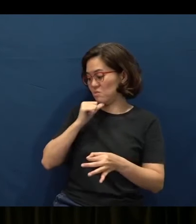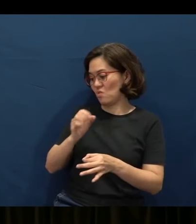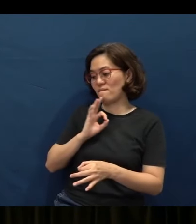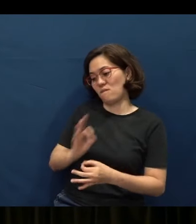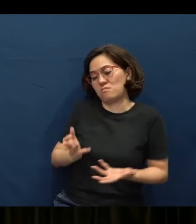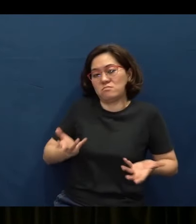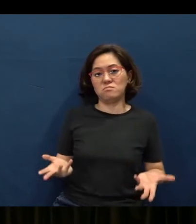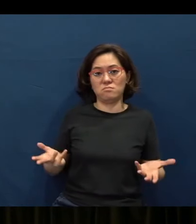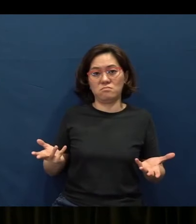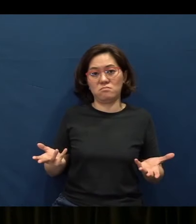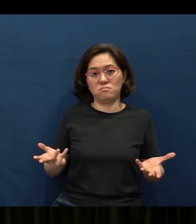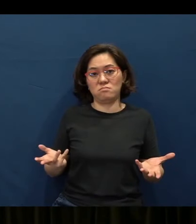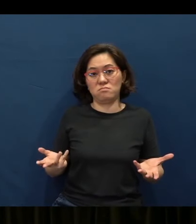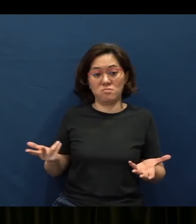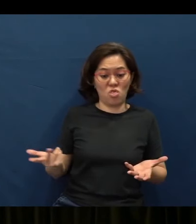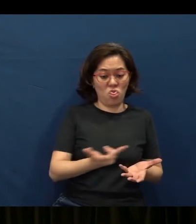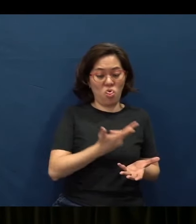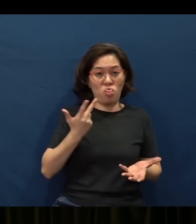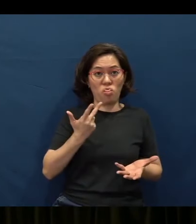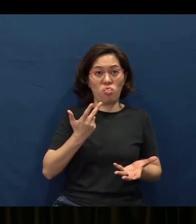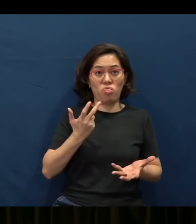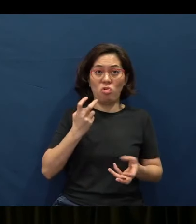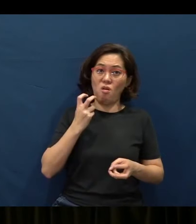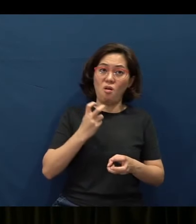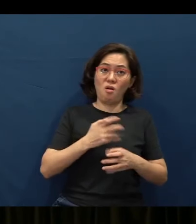And these are the three heart-cries of the Old Testament.